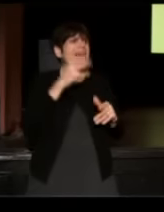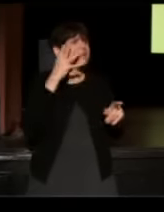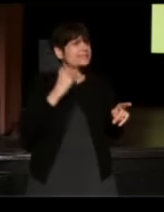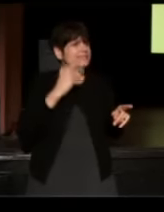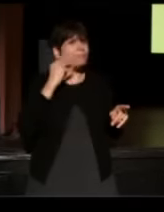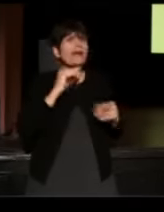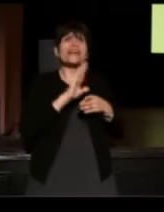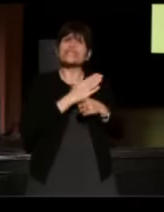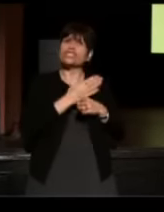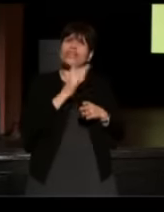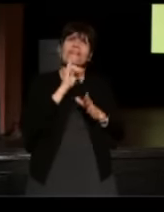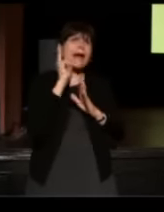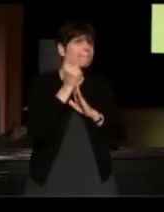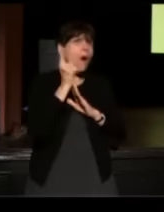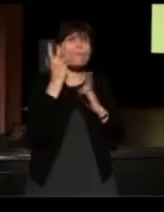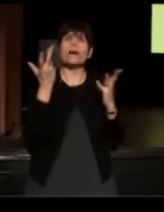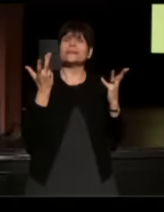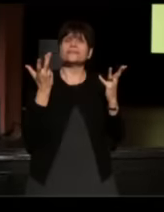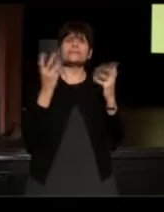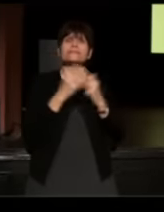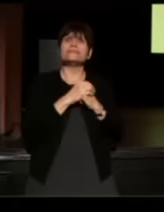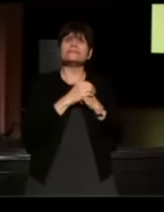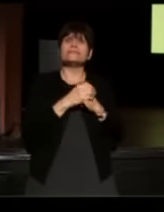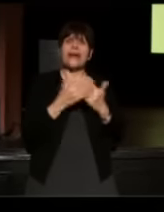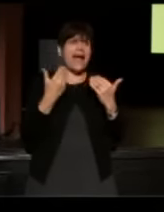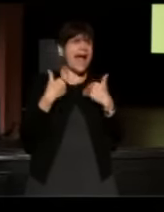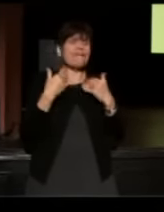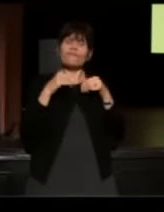and share that moment and have it forever.